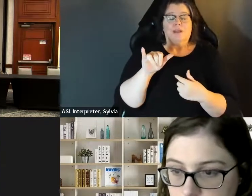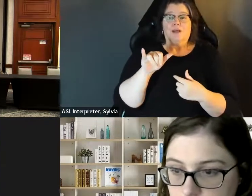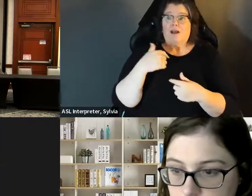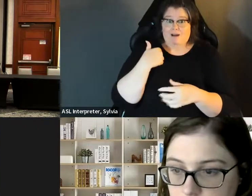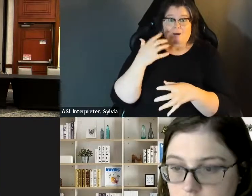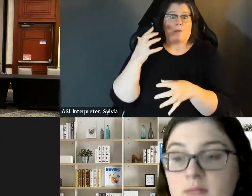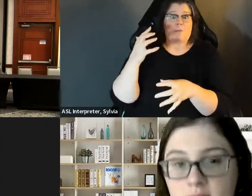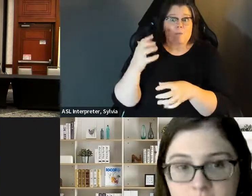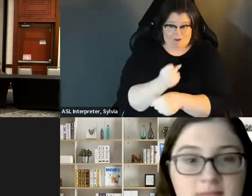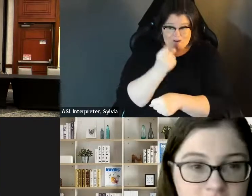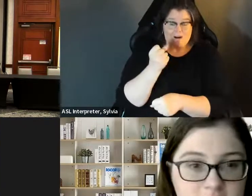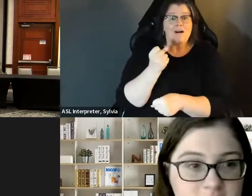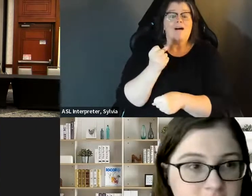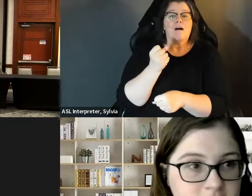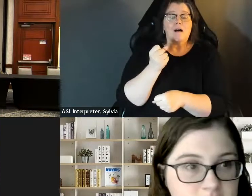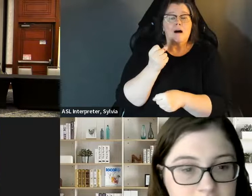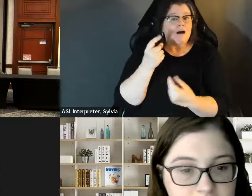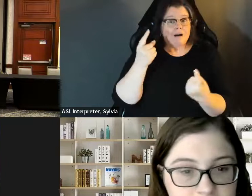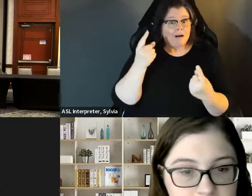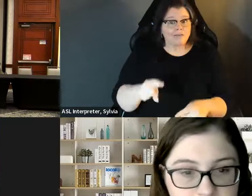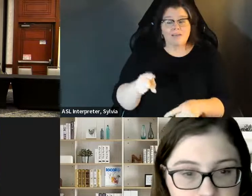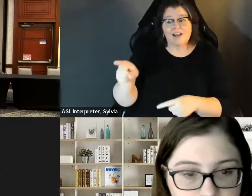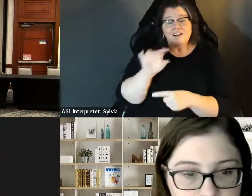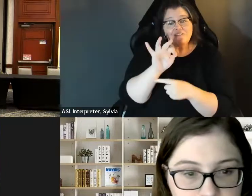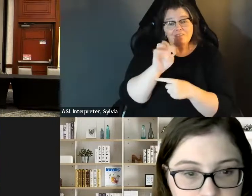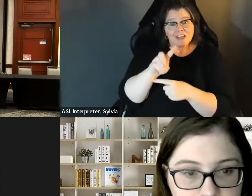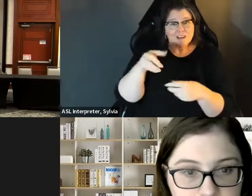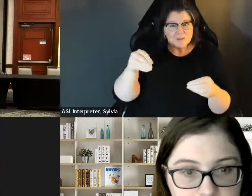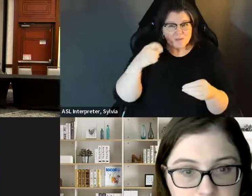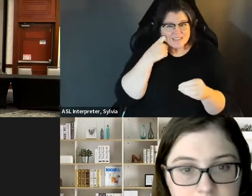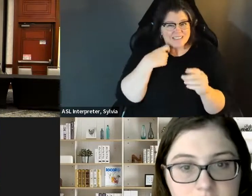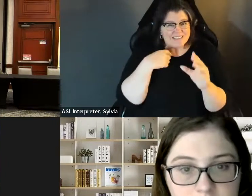as positive things I think when I was elected in Craig, one of the greatest things is within that first week of